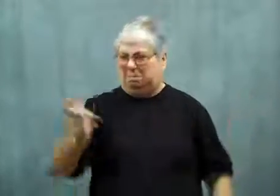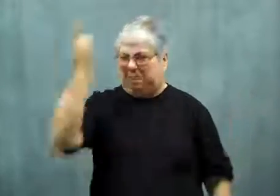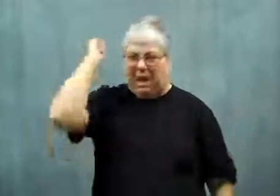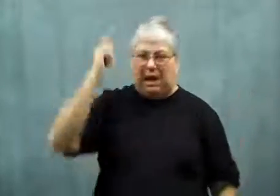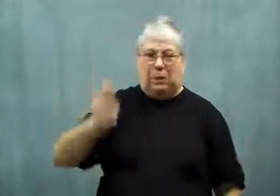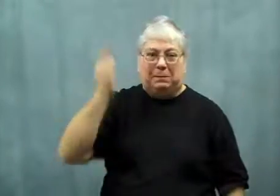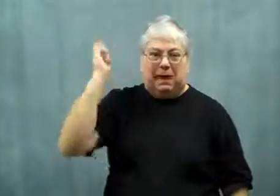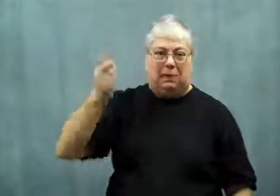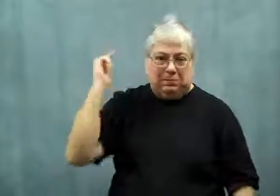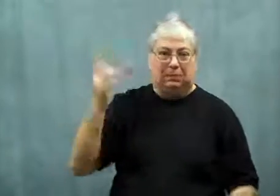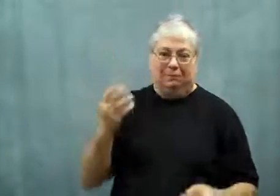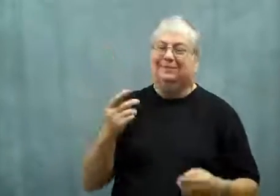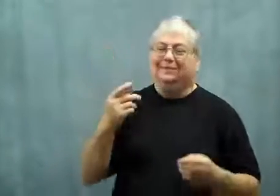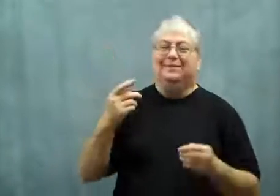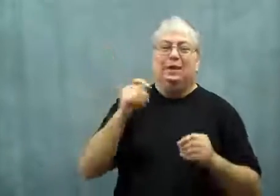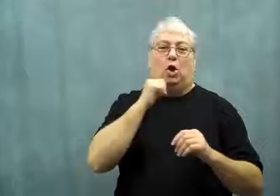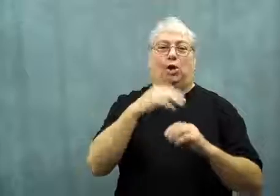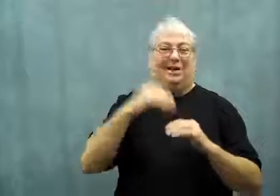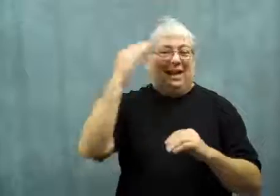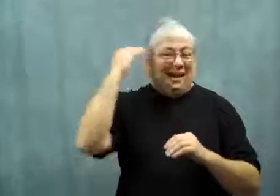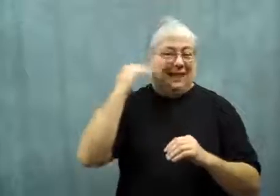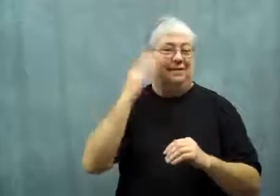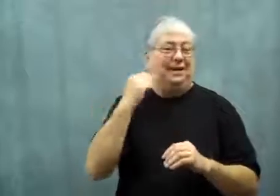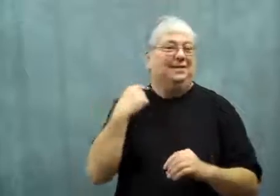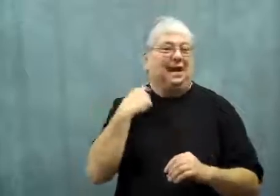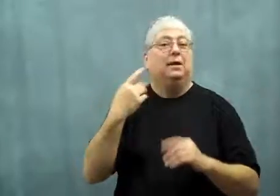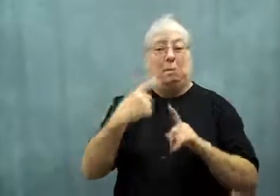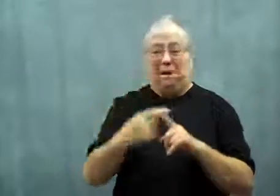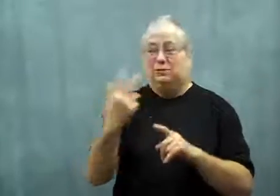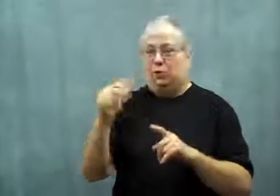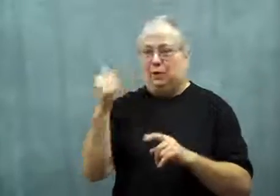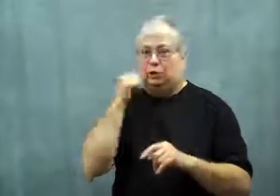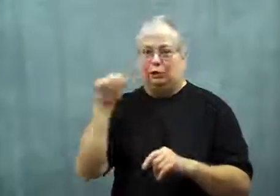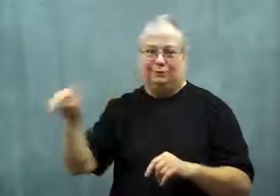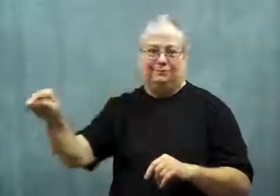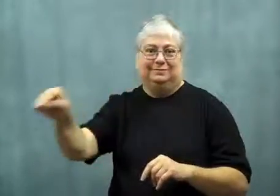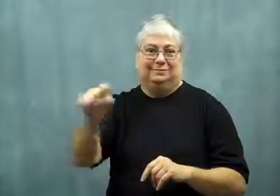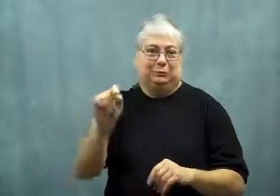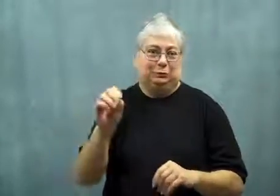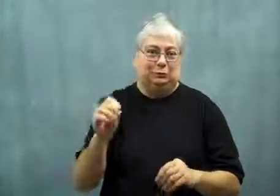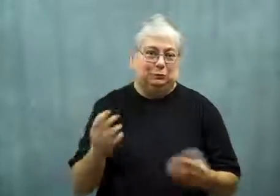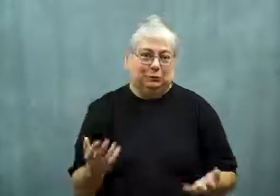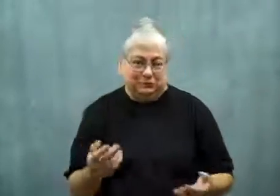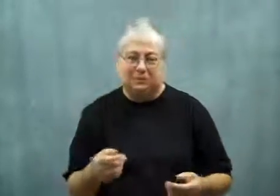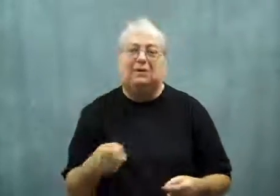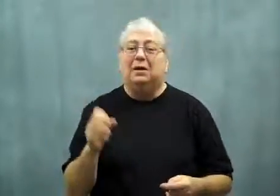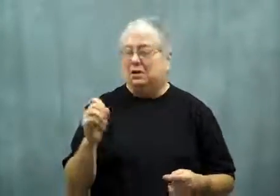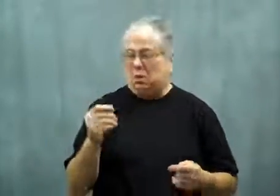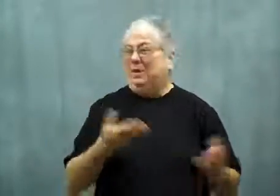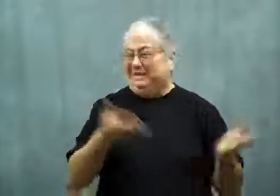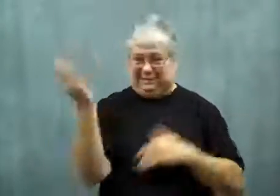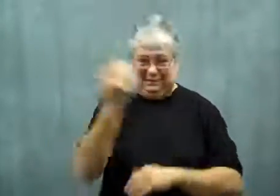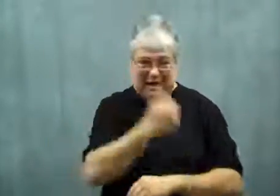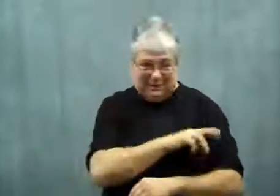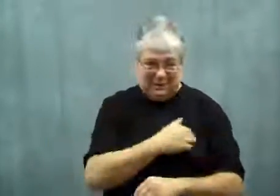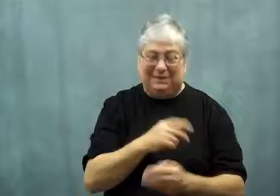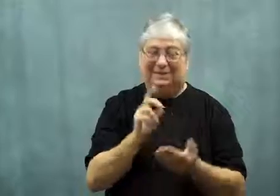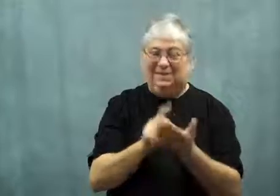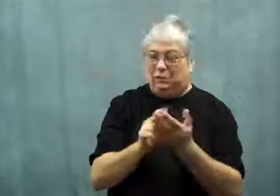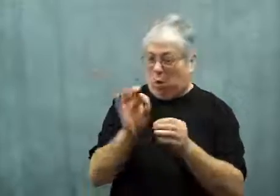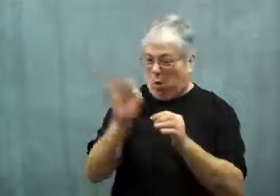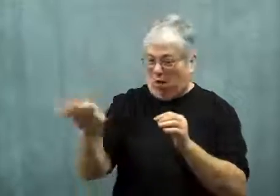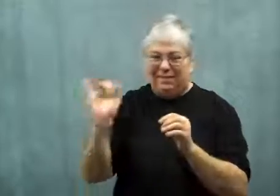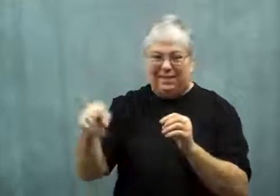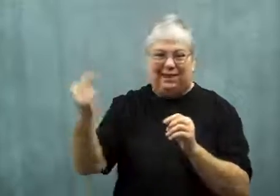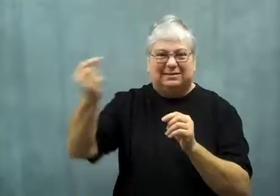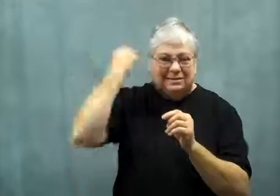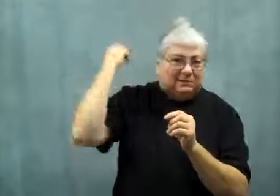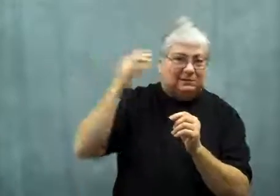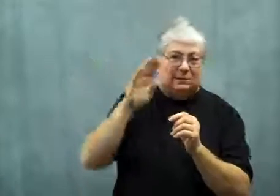She was shot in the head and neck, and three other girls were injured also.